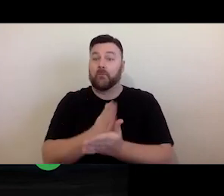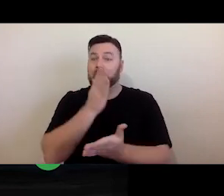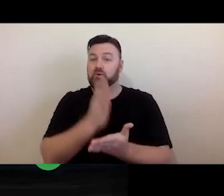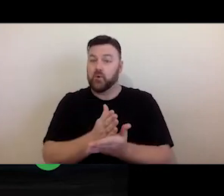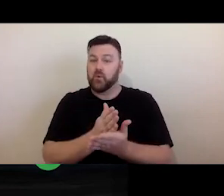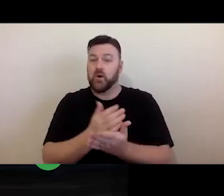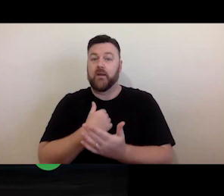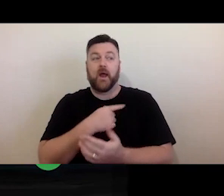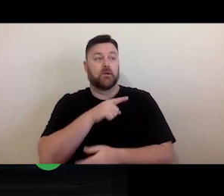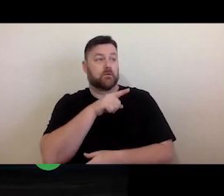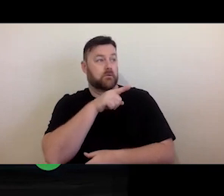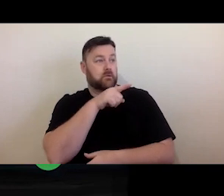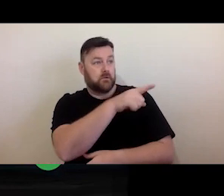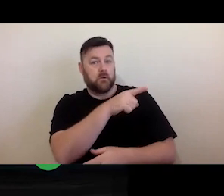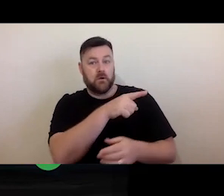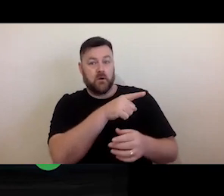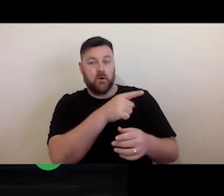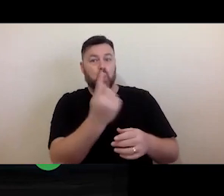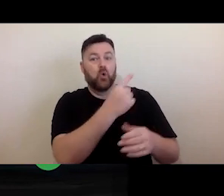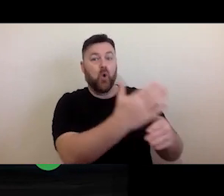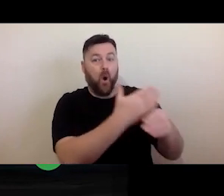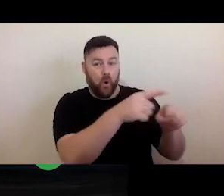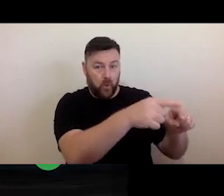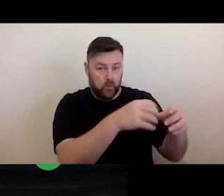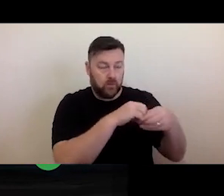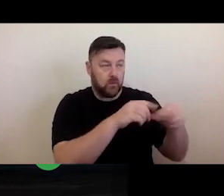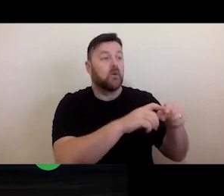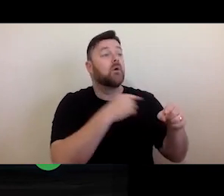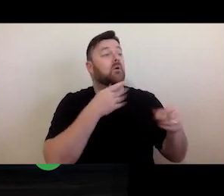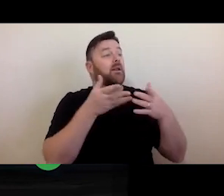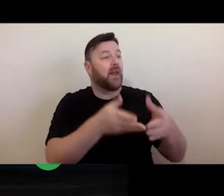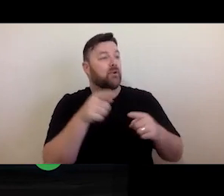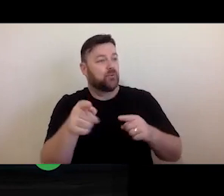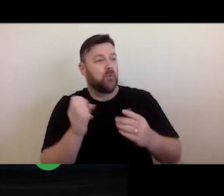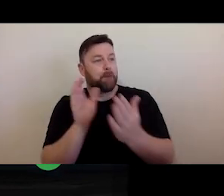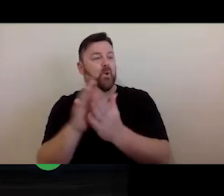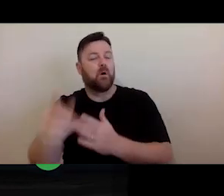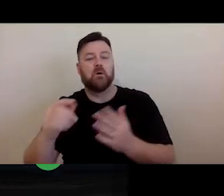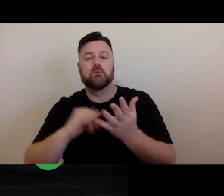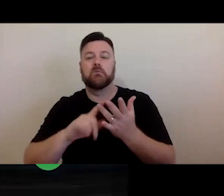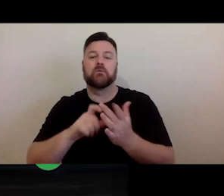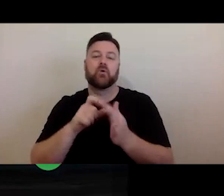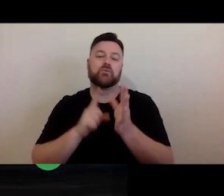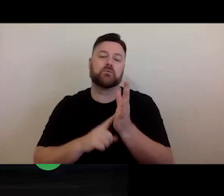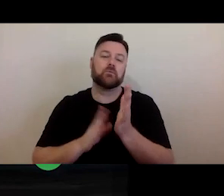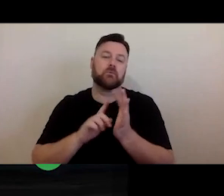communication under any arrangement that you might have in place with the parties that you're working with. It is important to think about